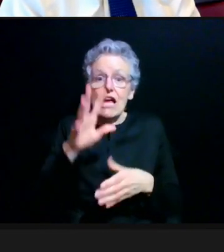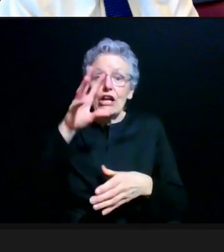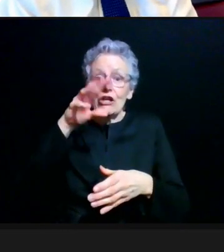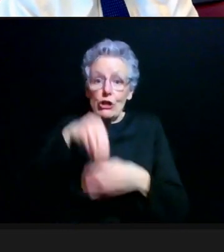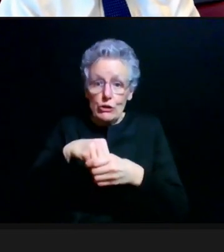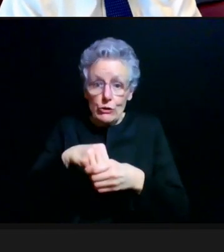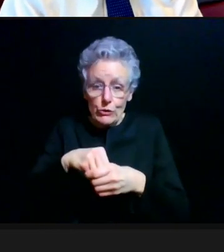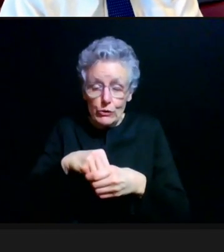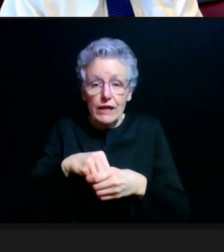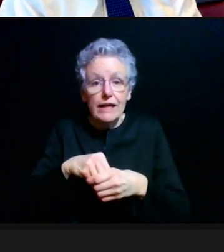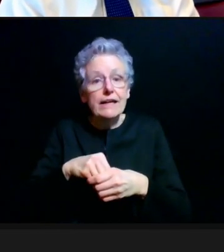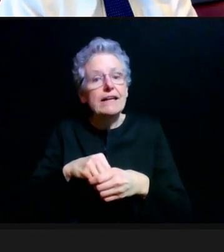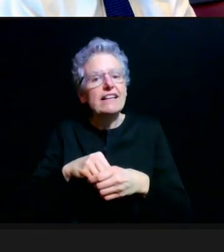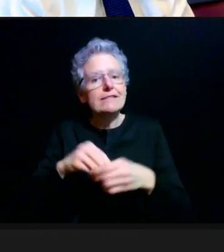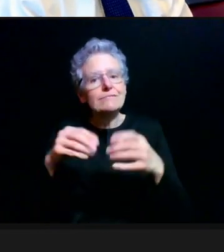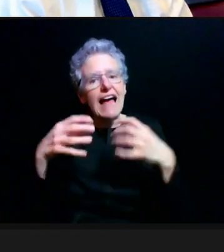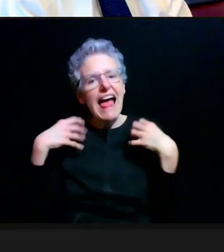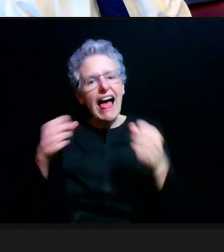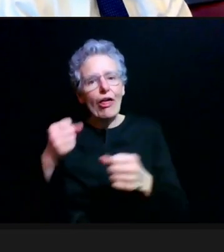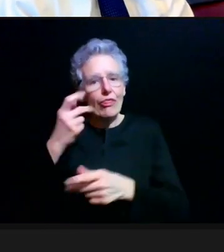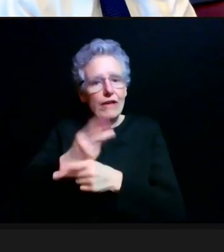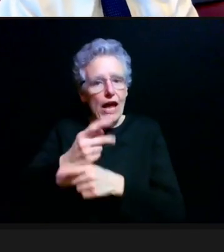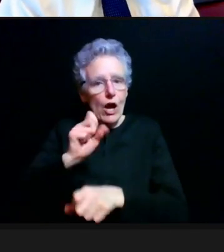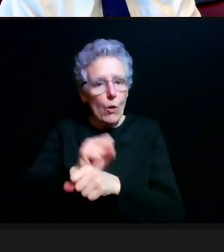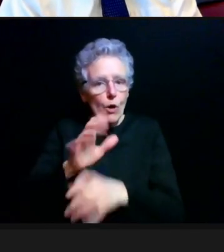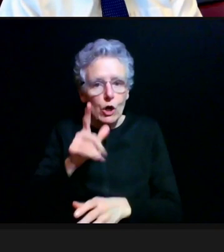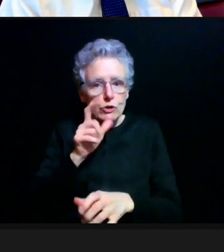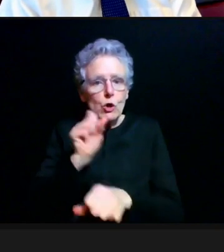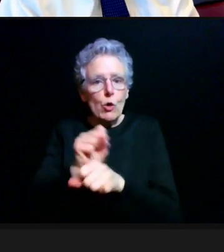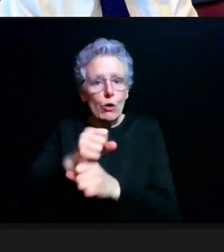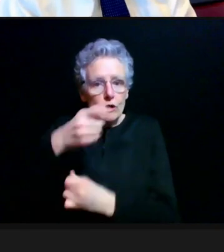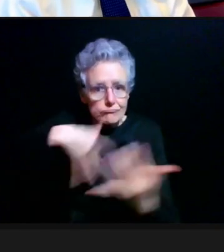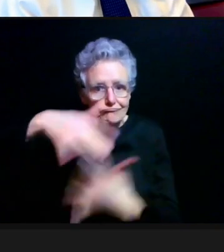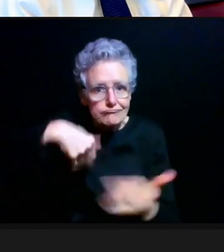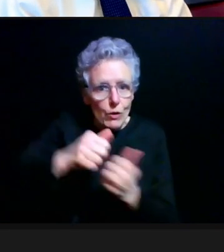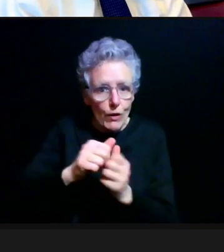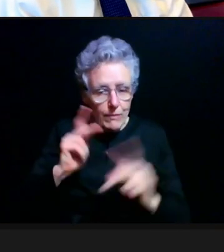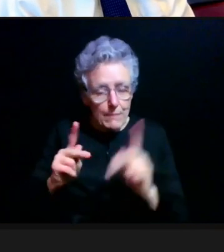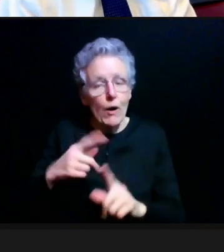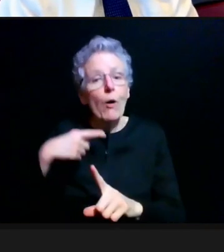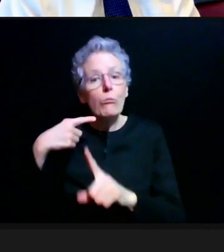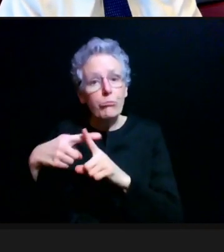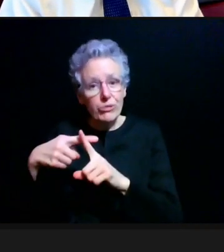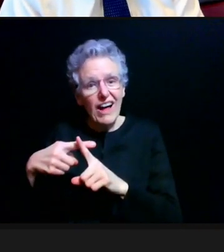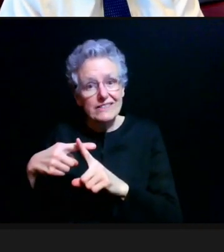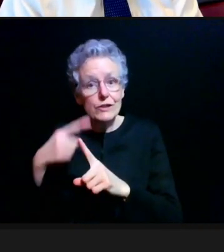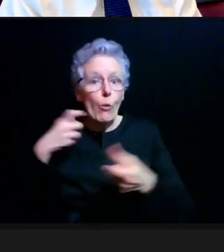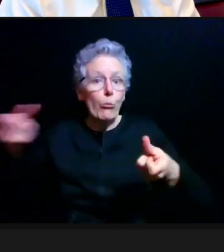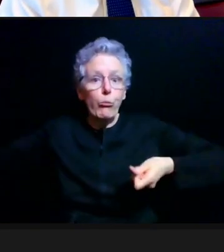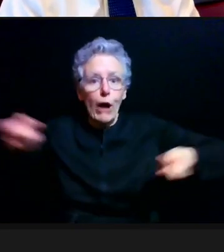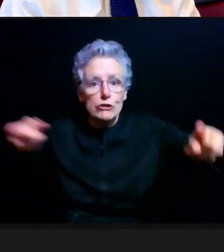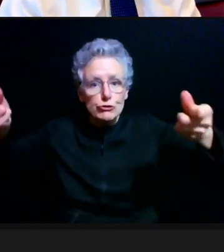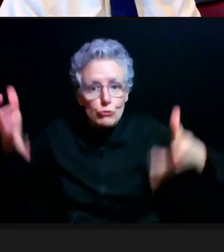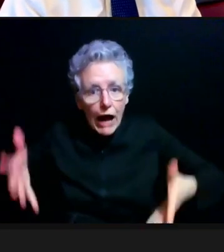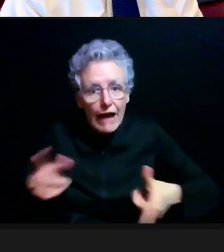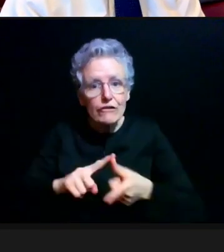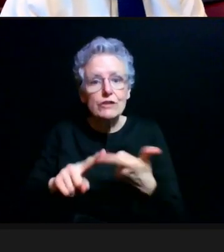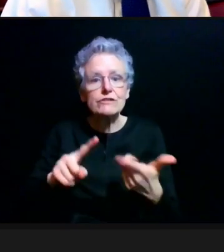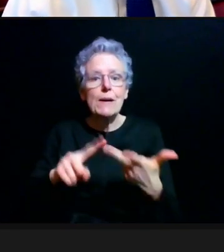or there's been categories of others based on an occupational exposure, our bus drivers, our police, firefighters, and others.